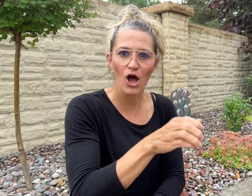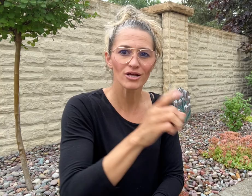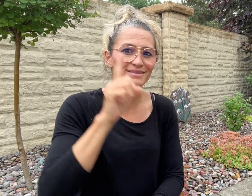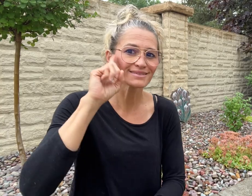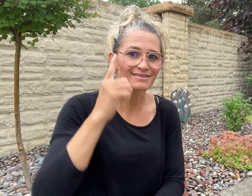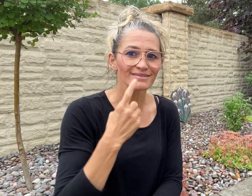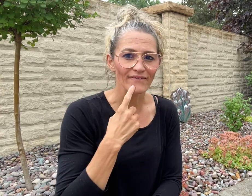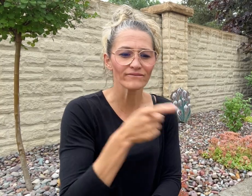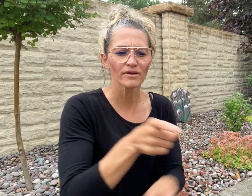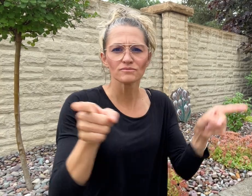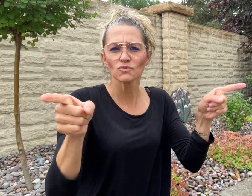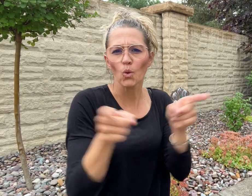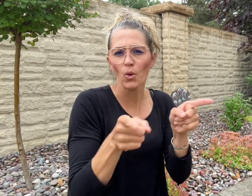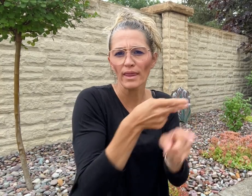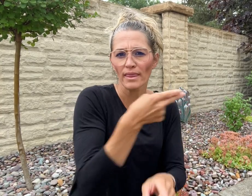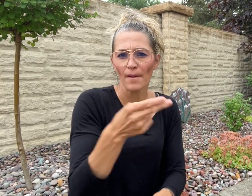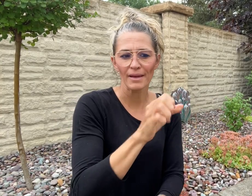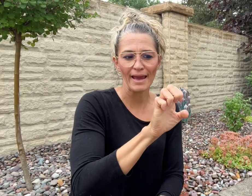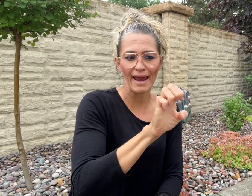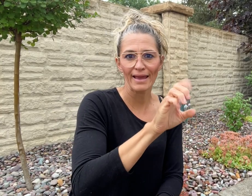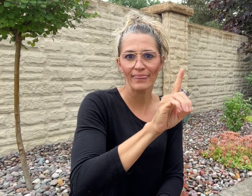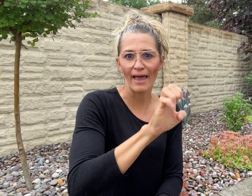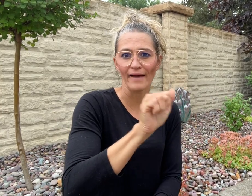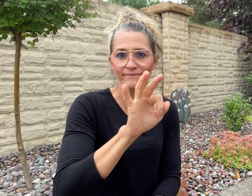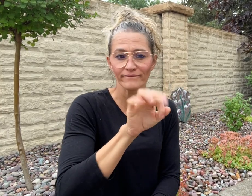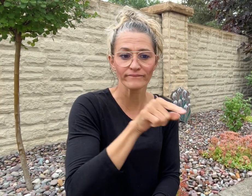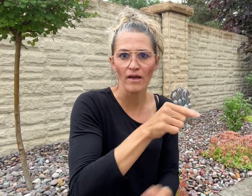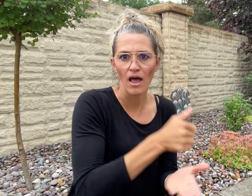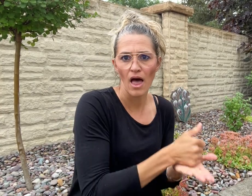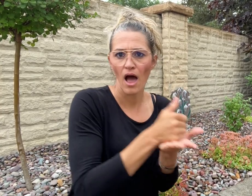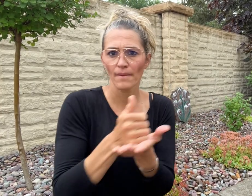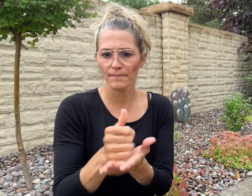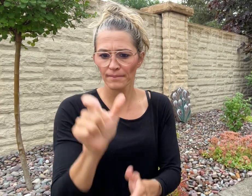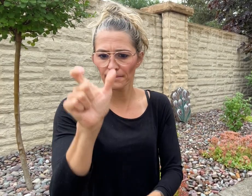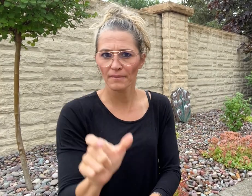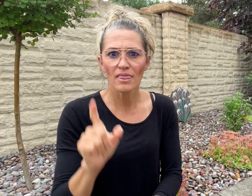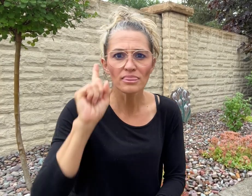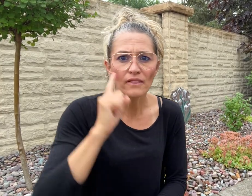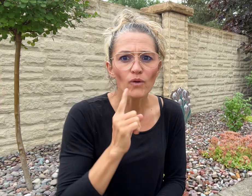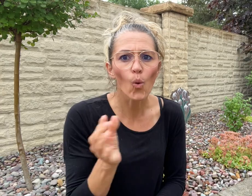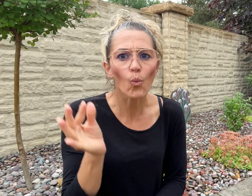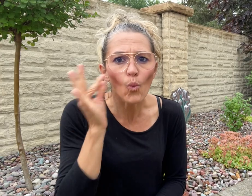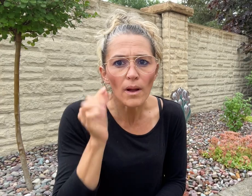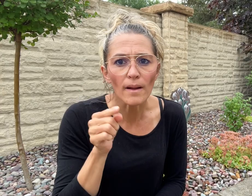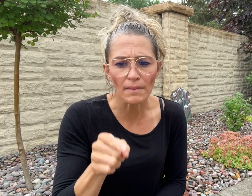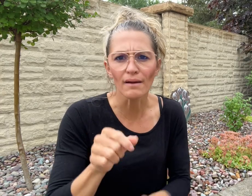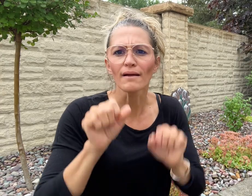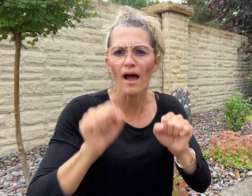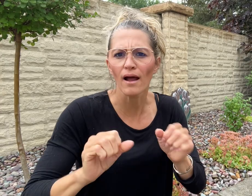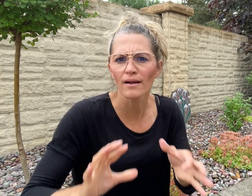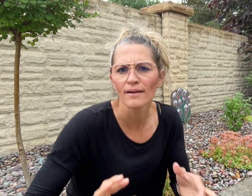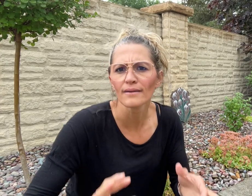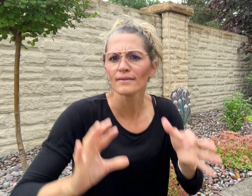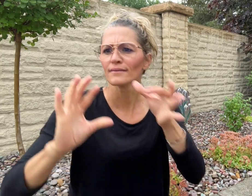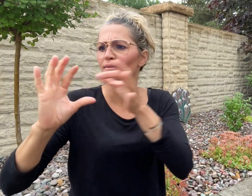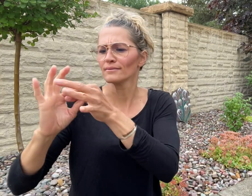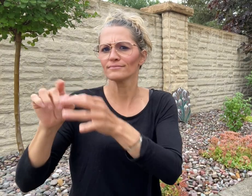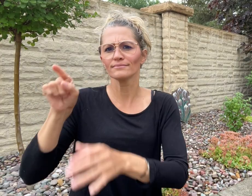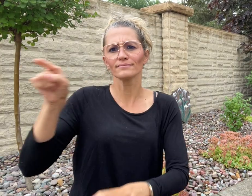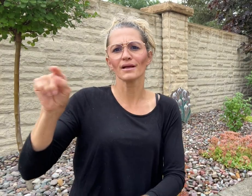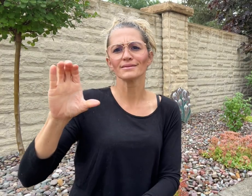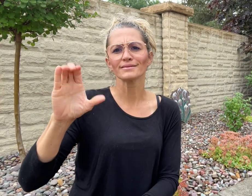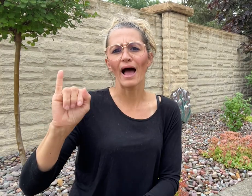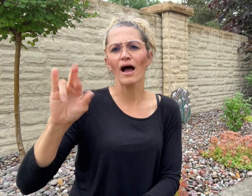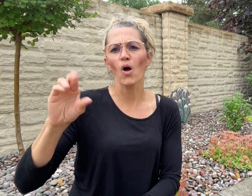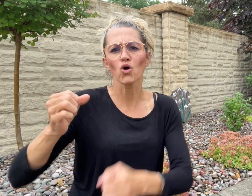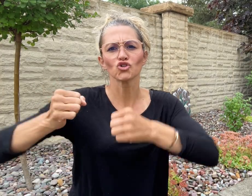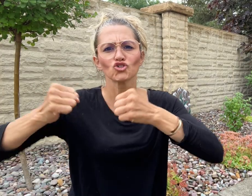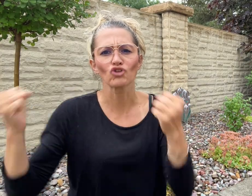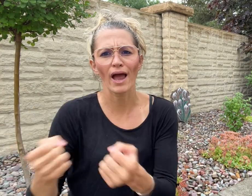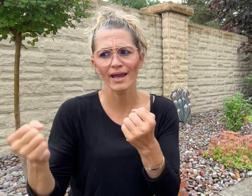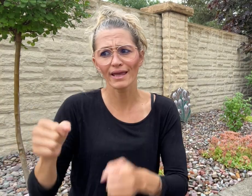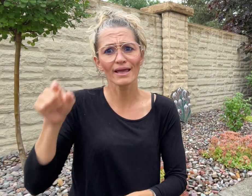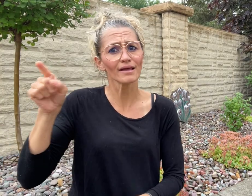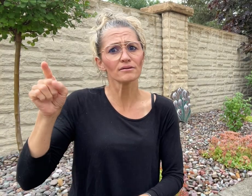a Deaf woman with Ciro Training to help her become a professional